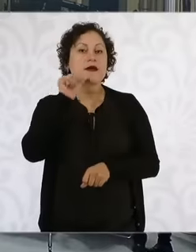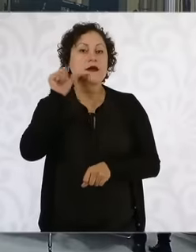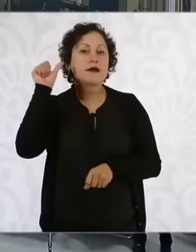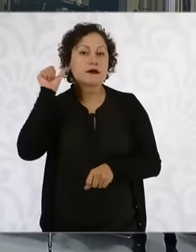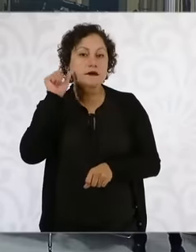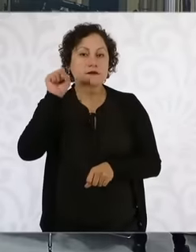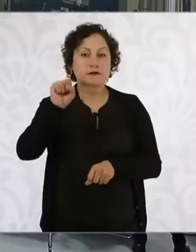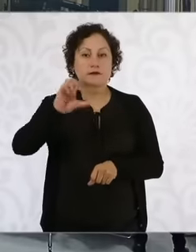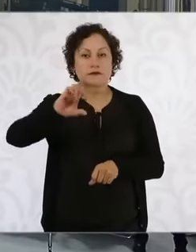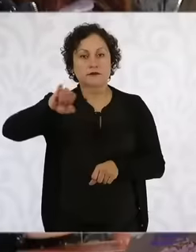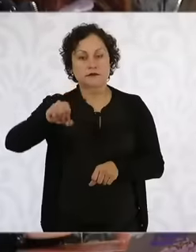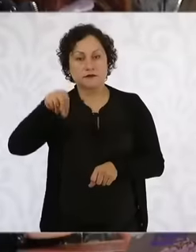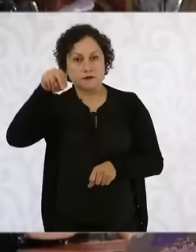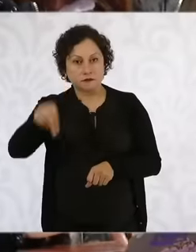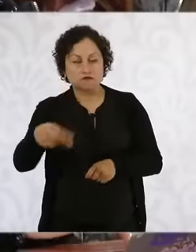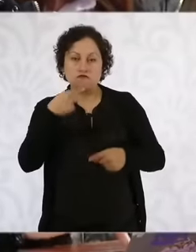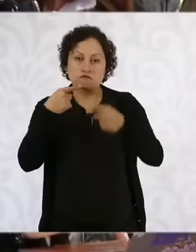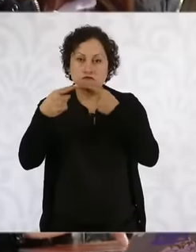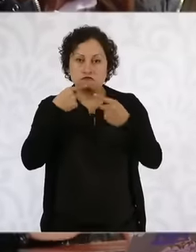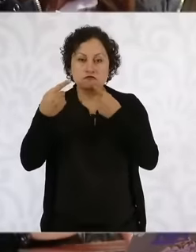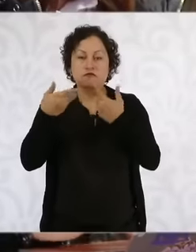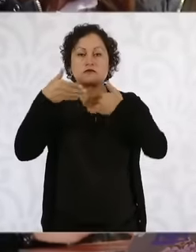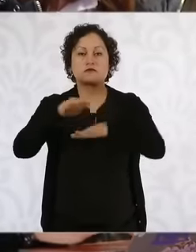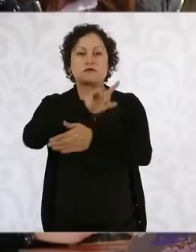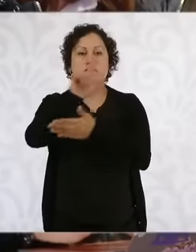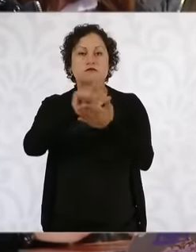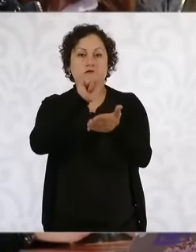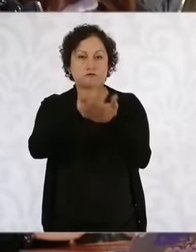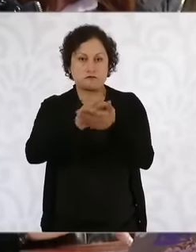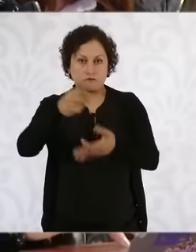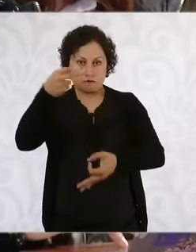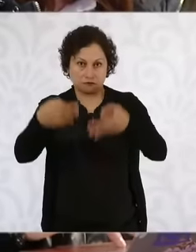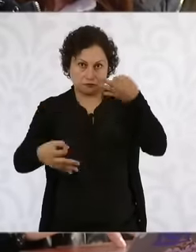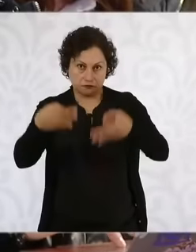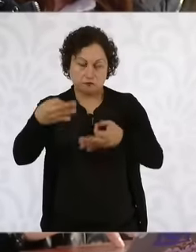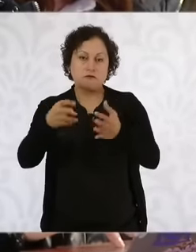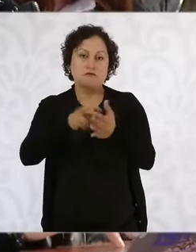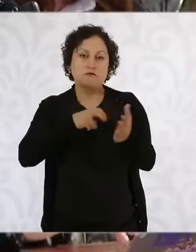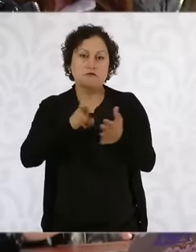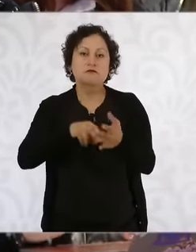Eh well there were surprises Minister Pérez Dayán because he broke with this